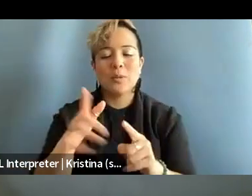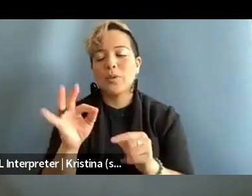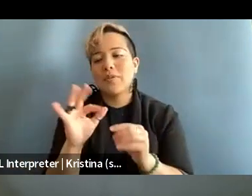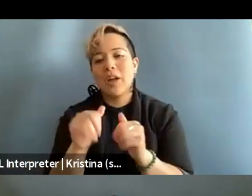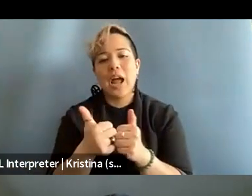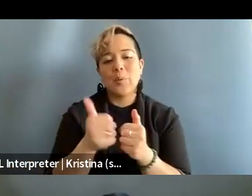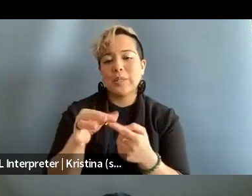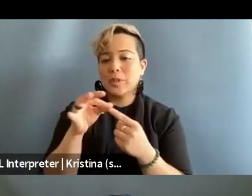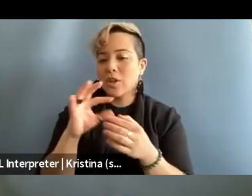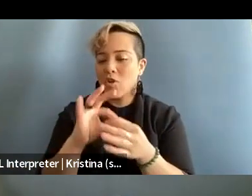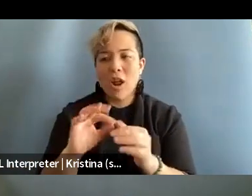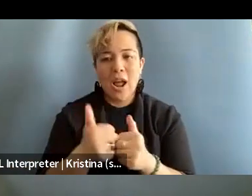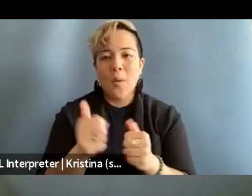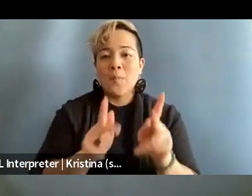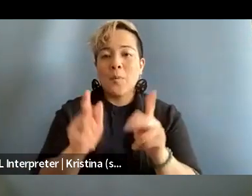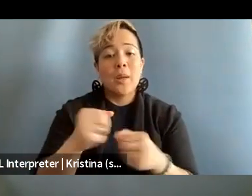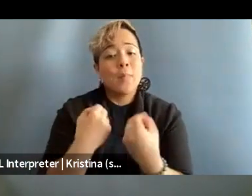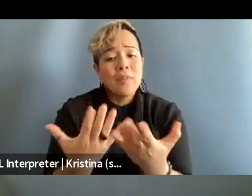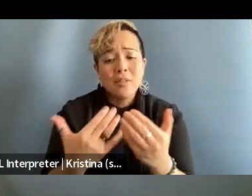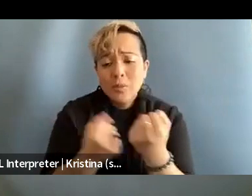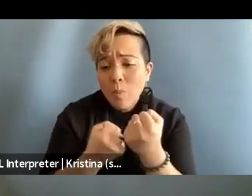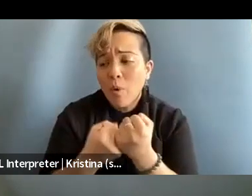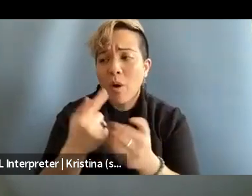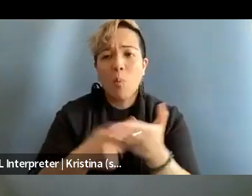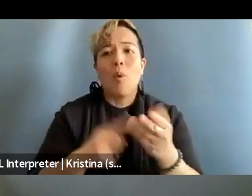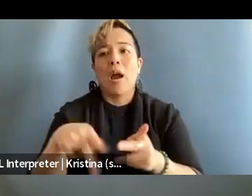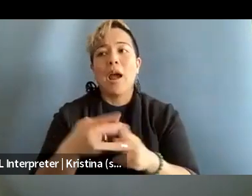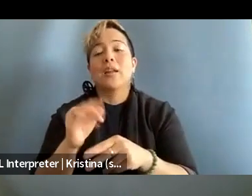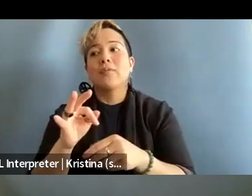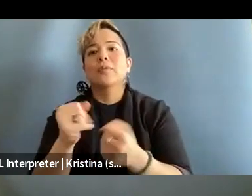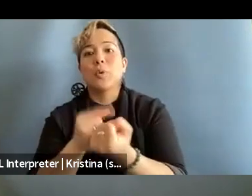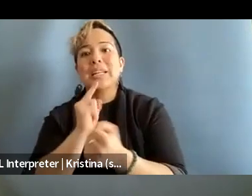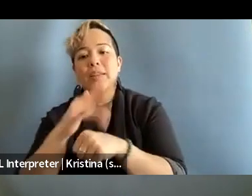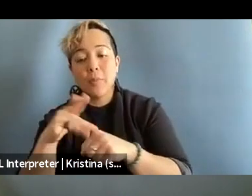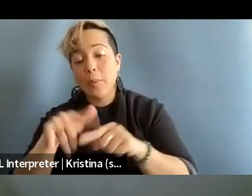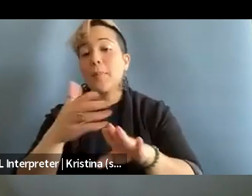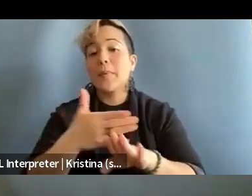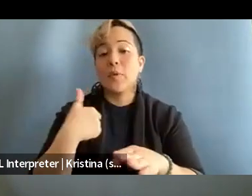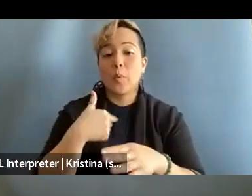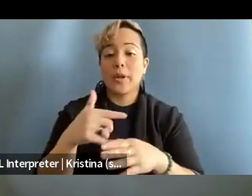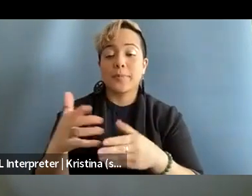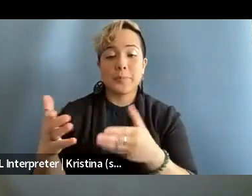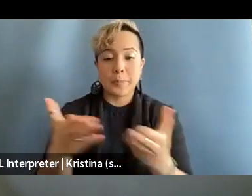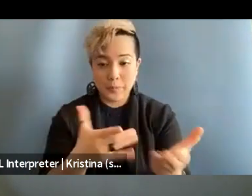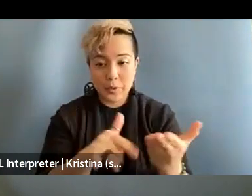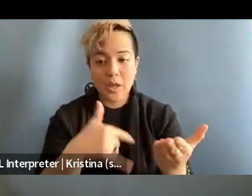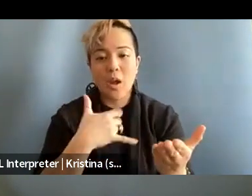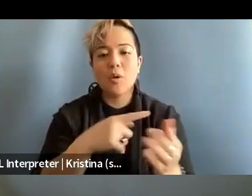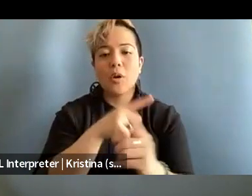especially around how folks can provide support or what forms of support are available. But before we turn to that, I wanna sort of come back critique as to something you were